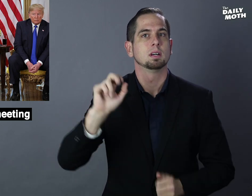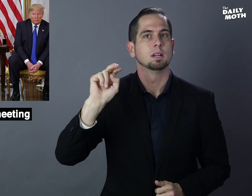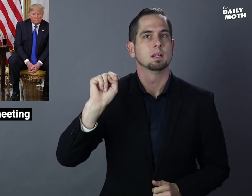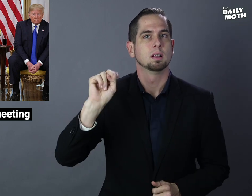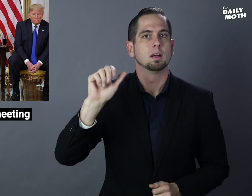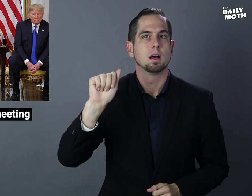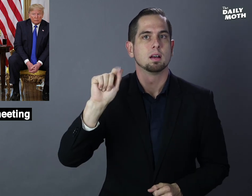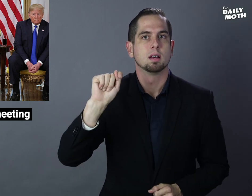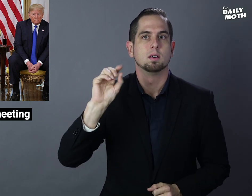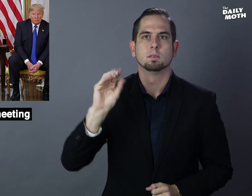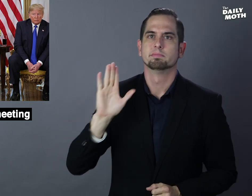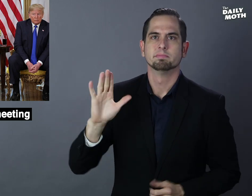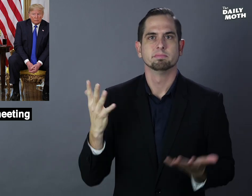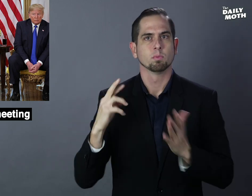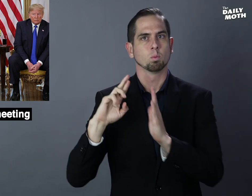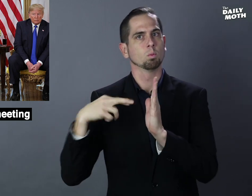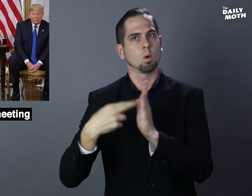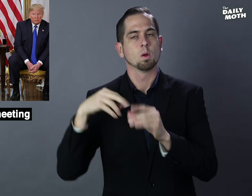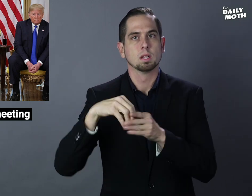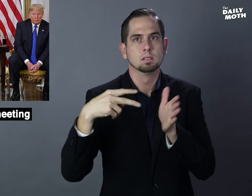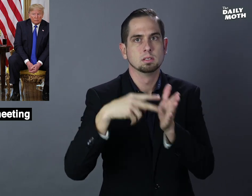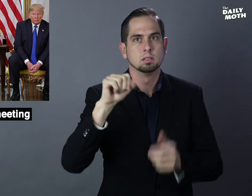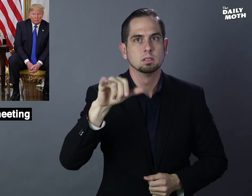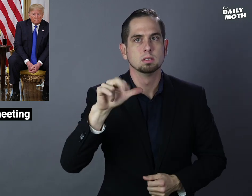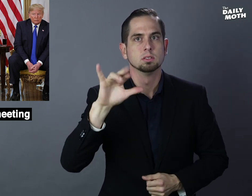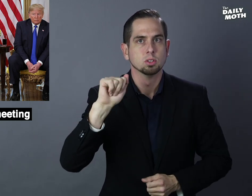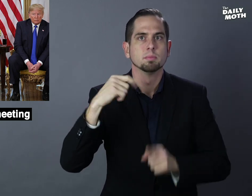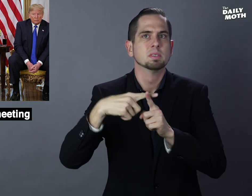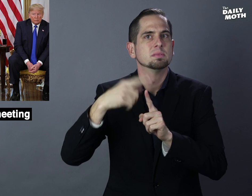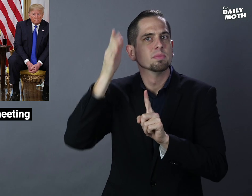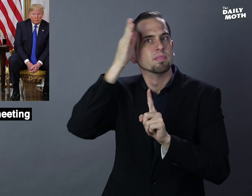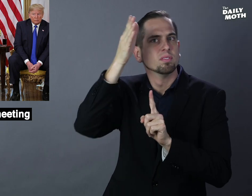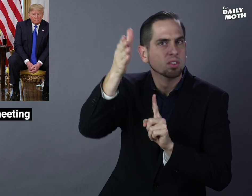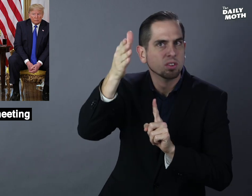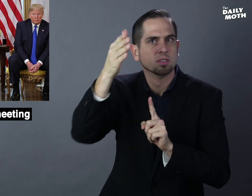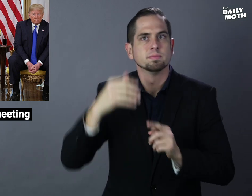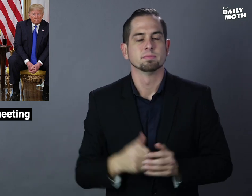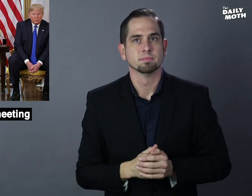NATO's role in Syria and the future.